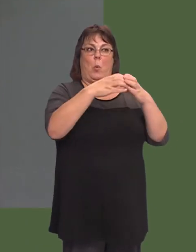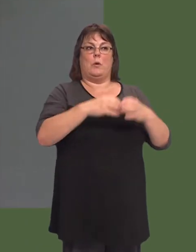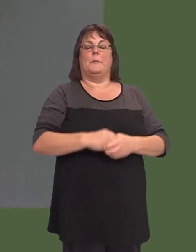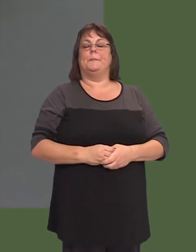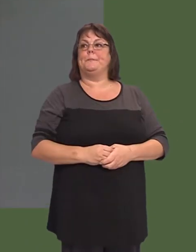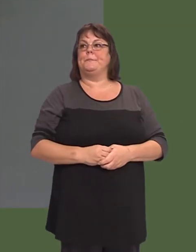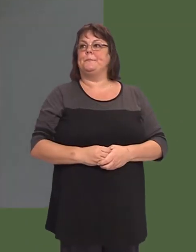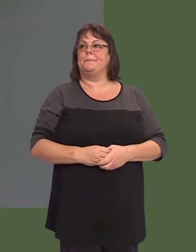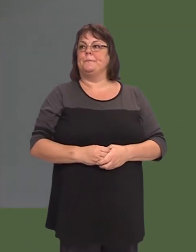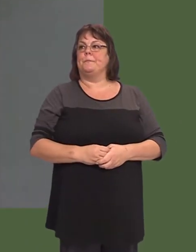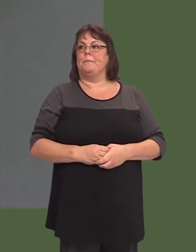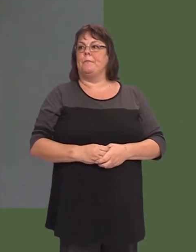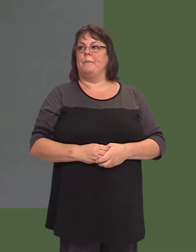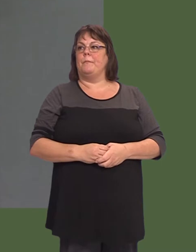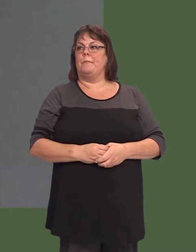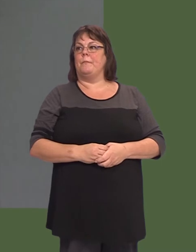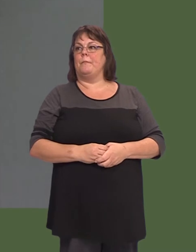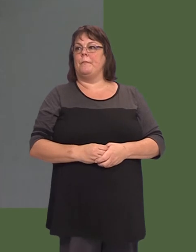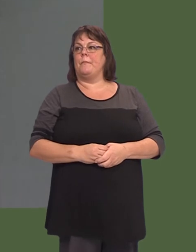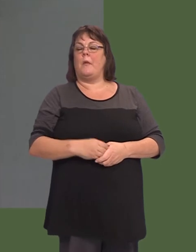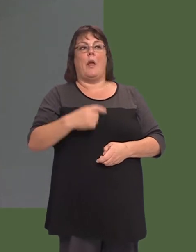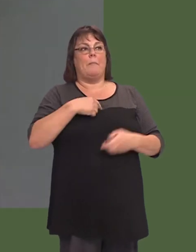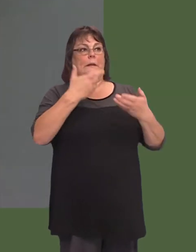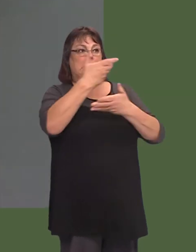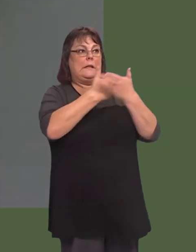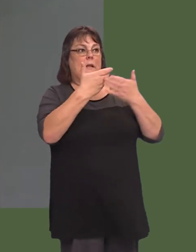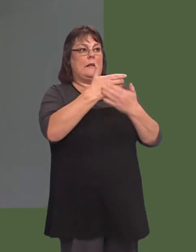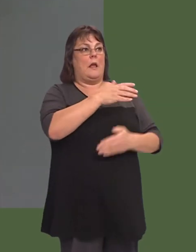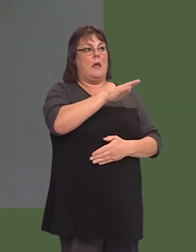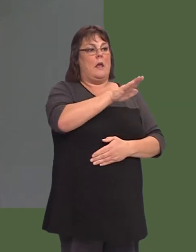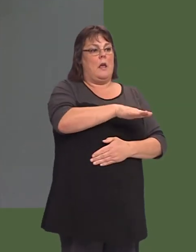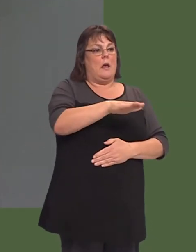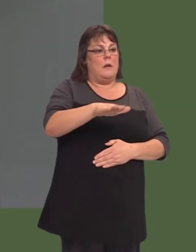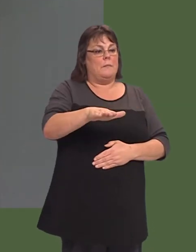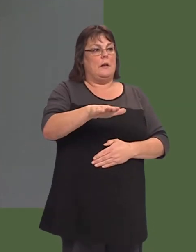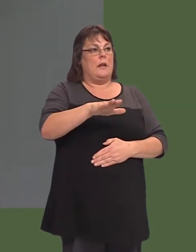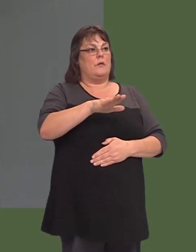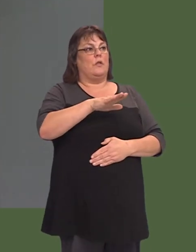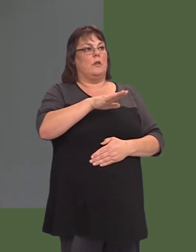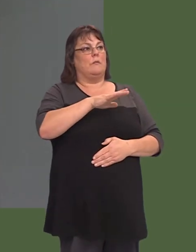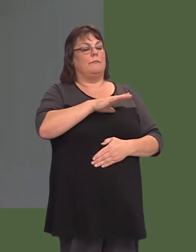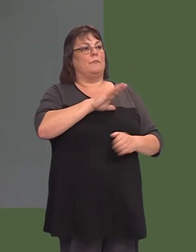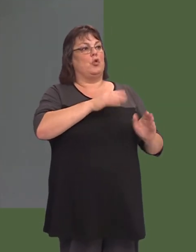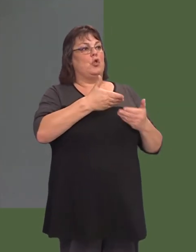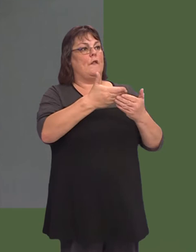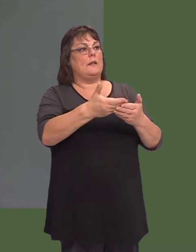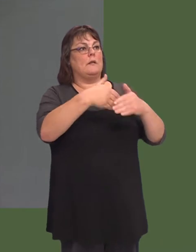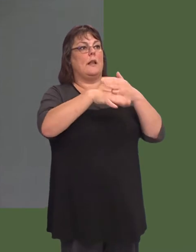I particularly focused on the issue of the paediatric ambulatory care unit in Withybush